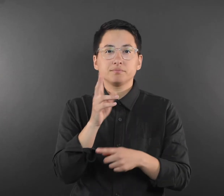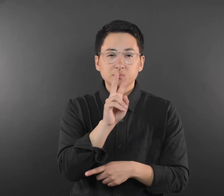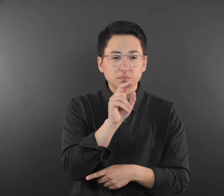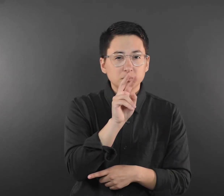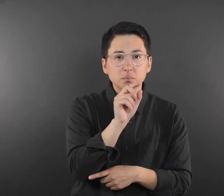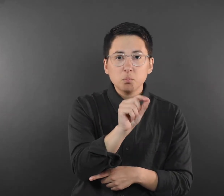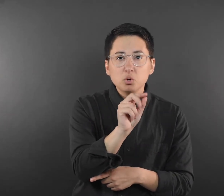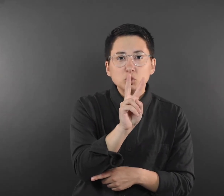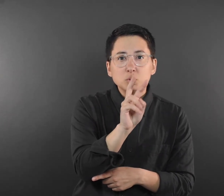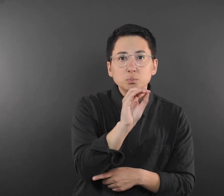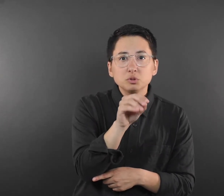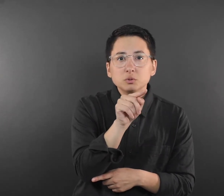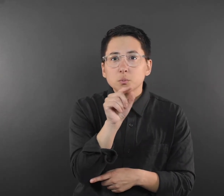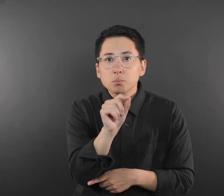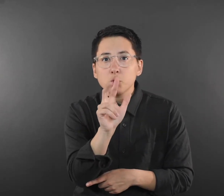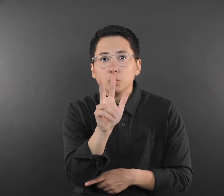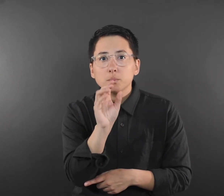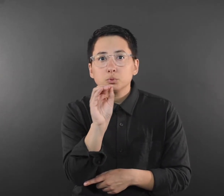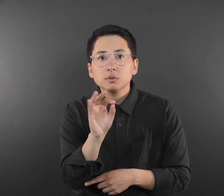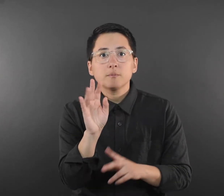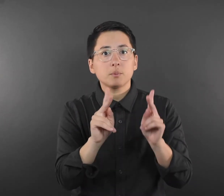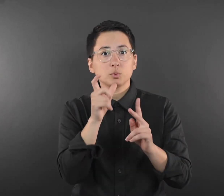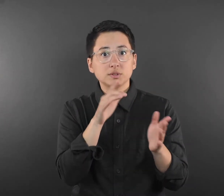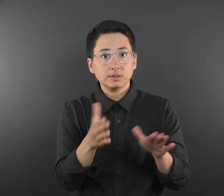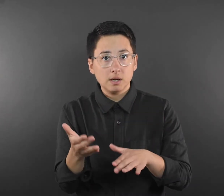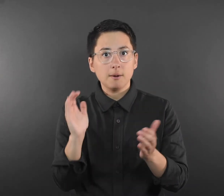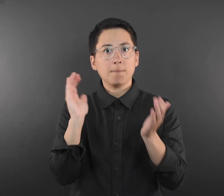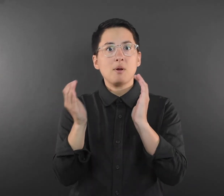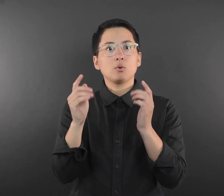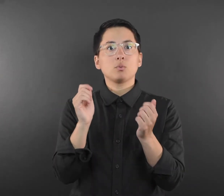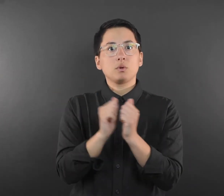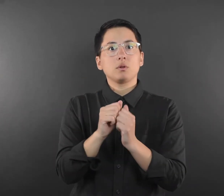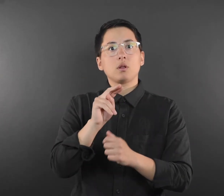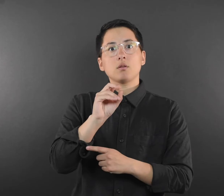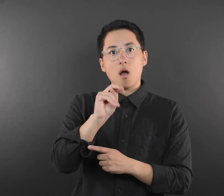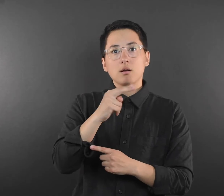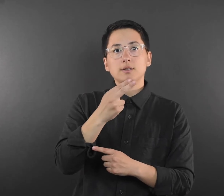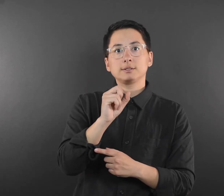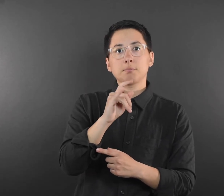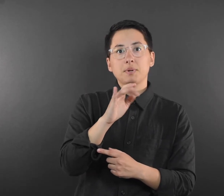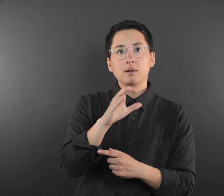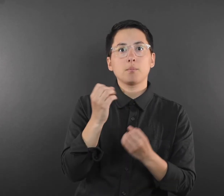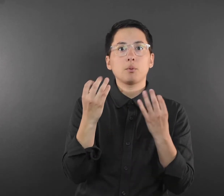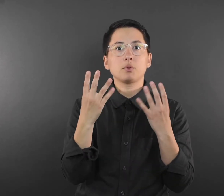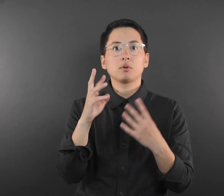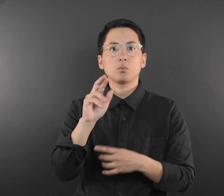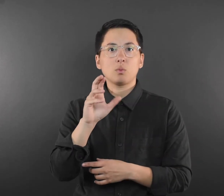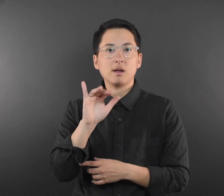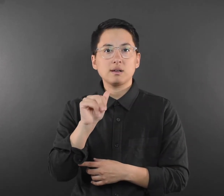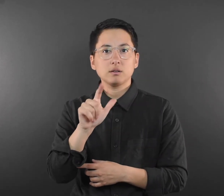(0.2%–0.3% of people who died) compared with non-Hispanic multiracial people.